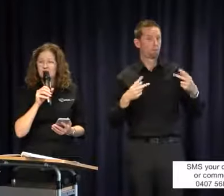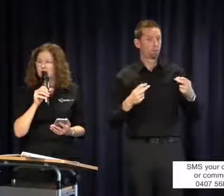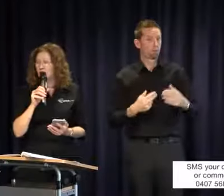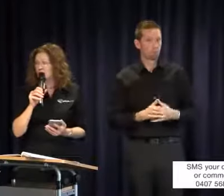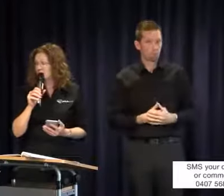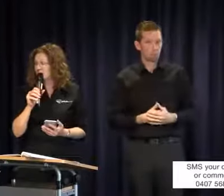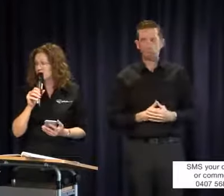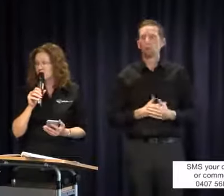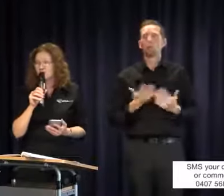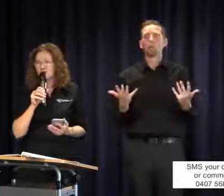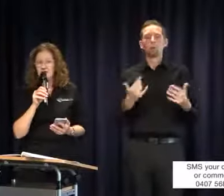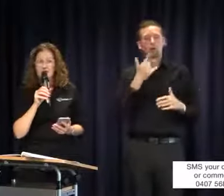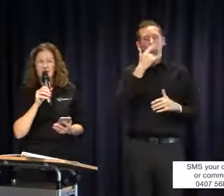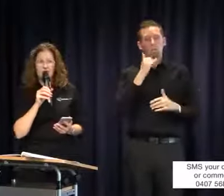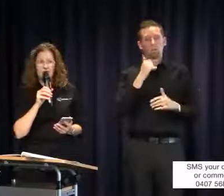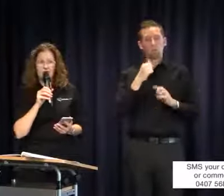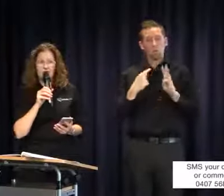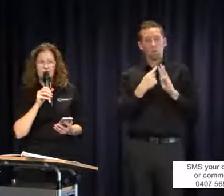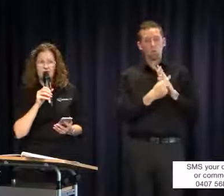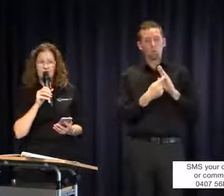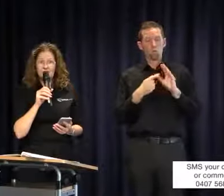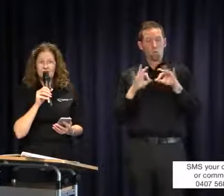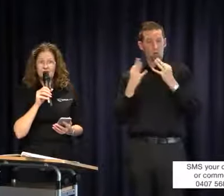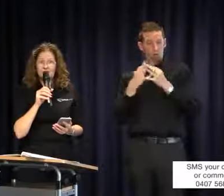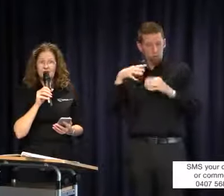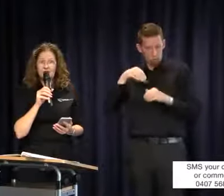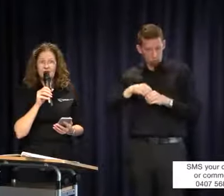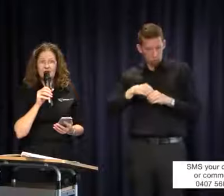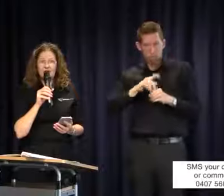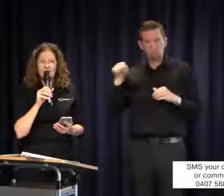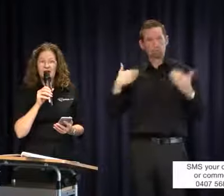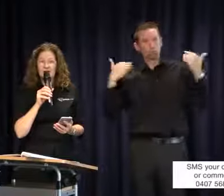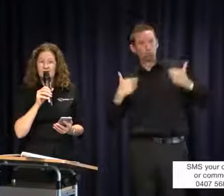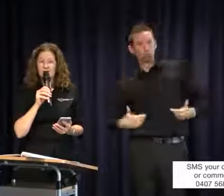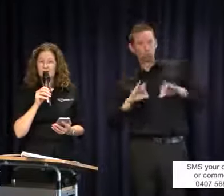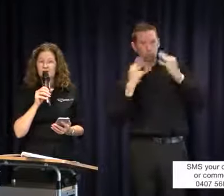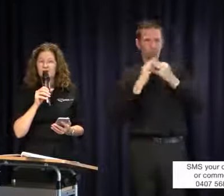there are three organisations involved that don't have a lot of money. It does come down